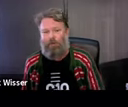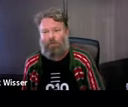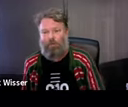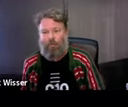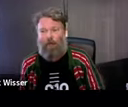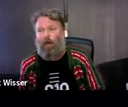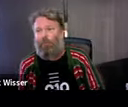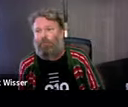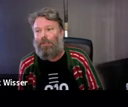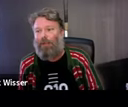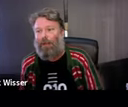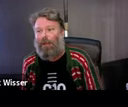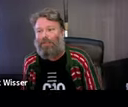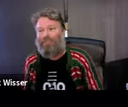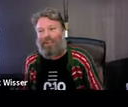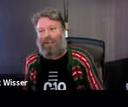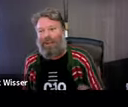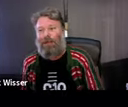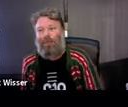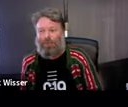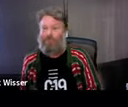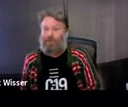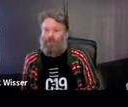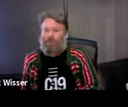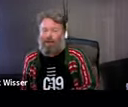scariest. And we learned, we learned a lot. Out of that, like, basically